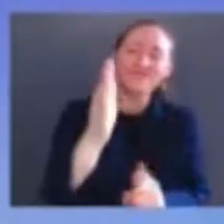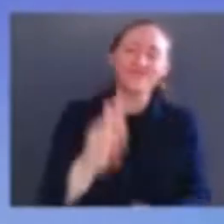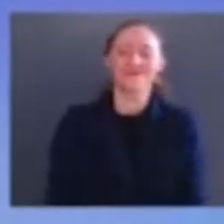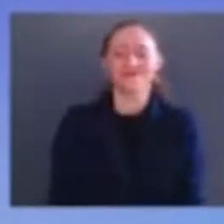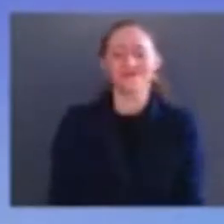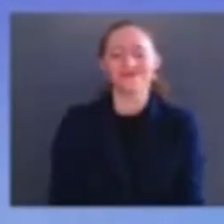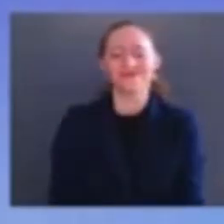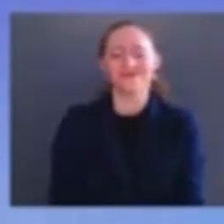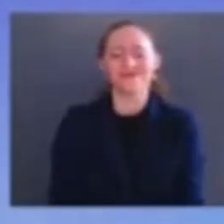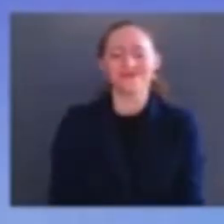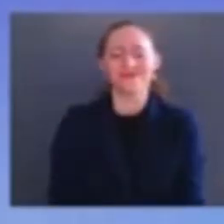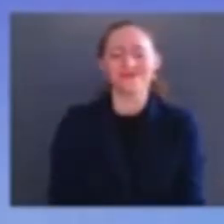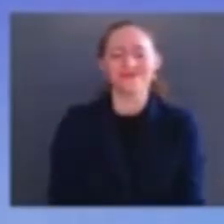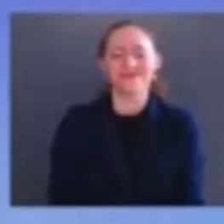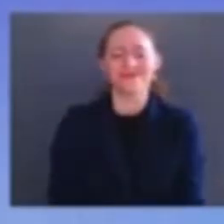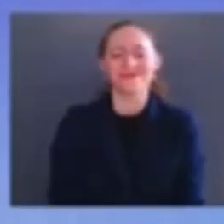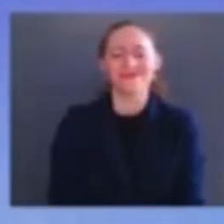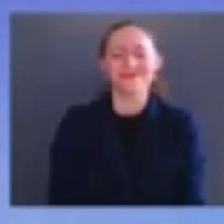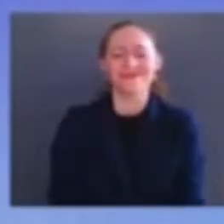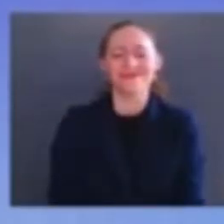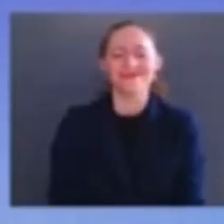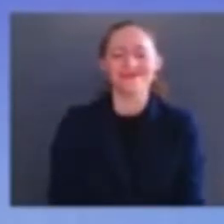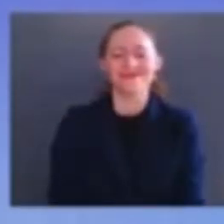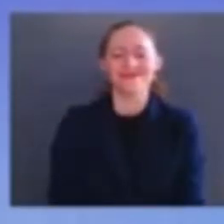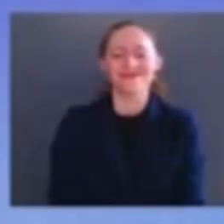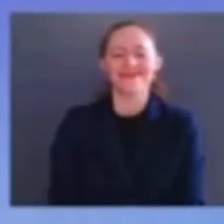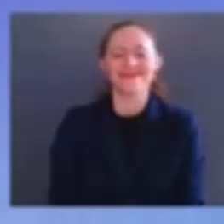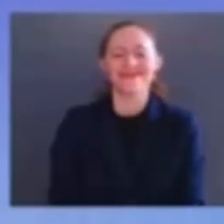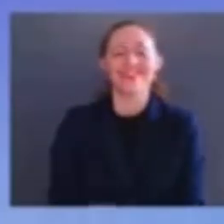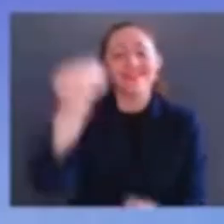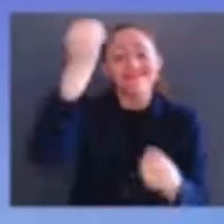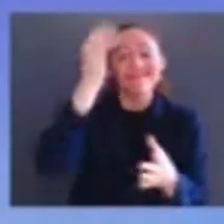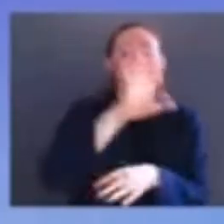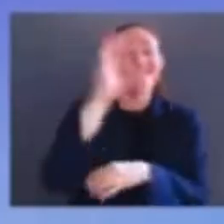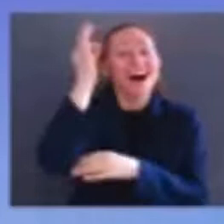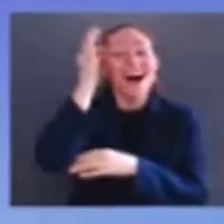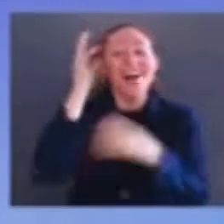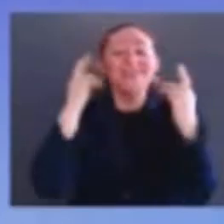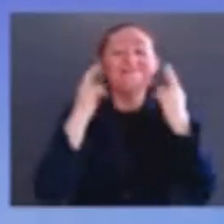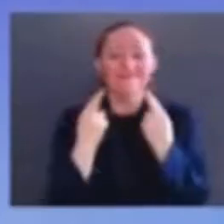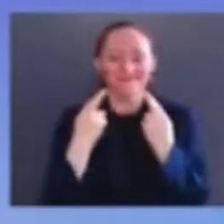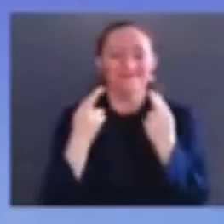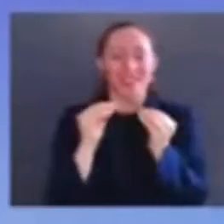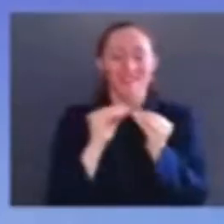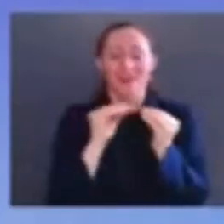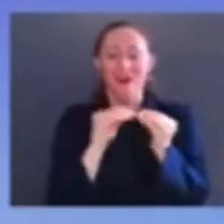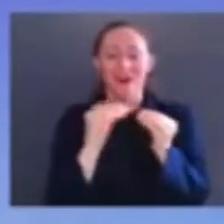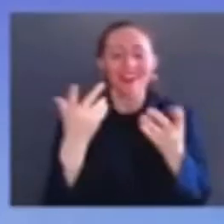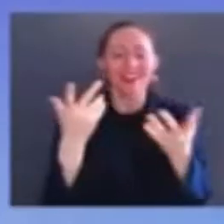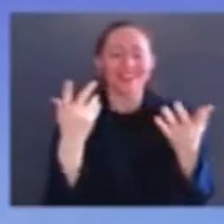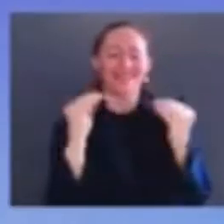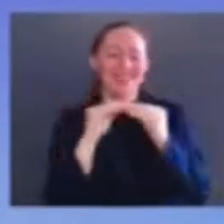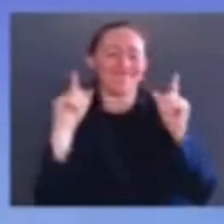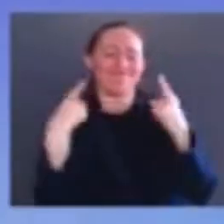but as i wrote to her i told her what i knew this would mean for her life and all that